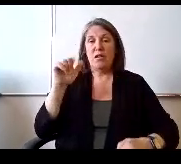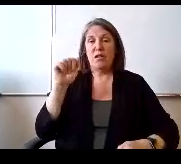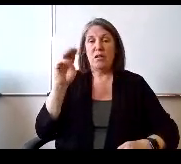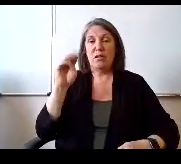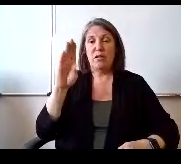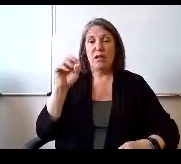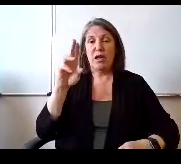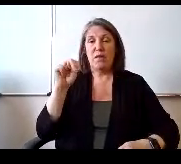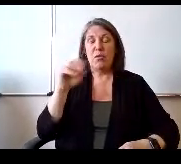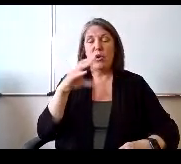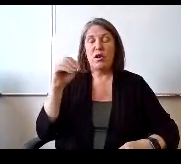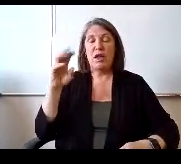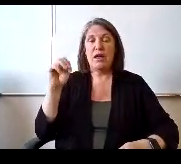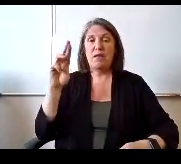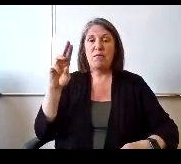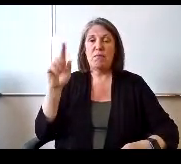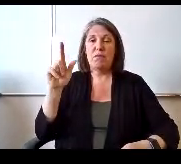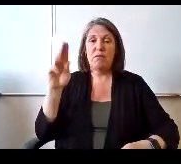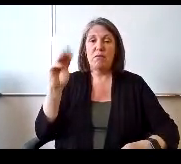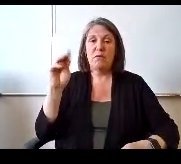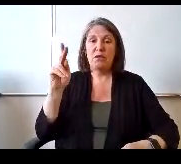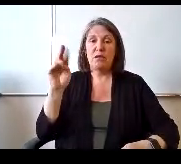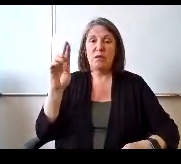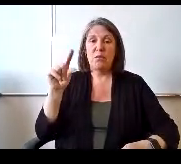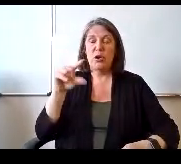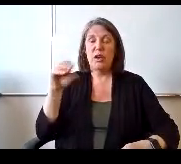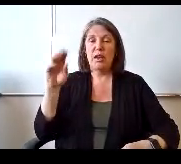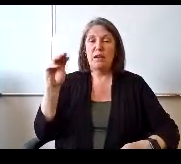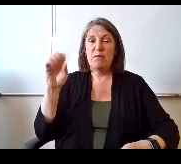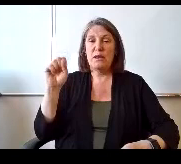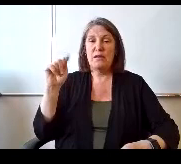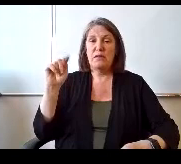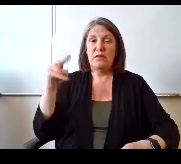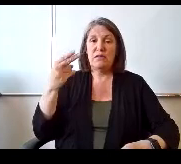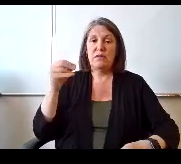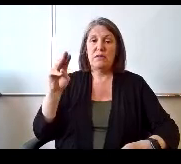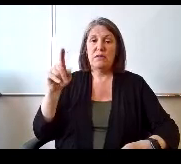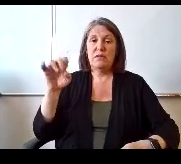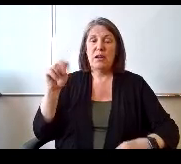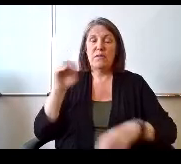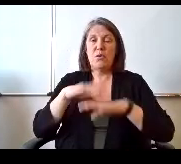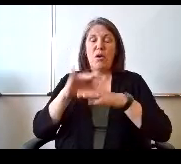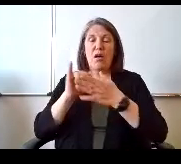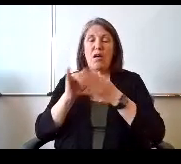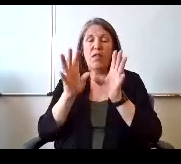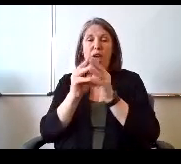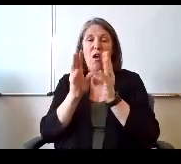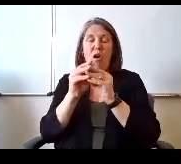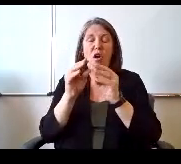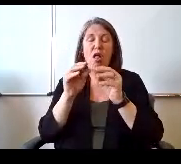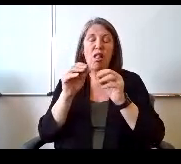Lundberg and Miss Thompson were on that call. It was good to get an update from Washington